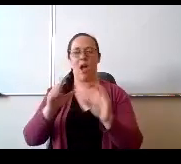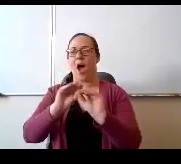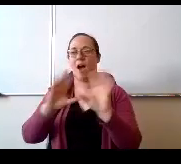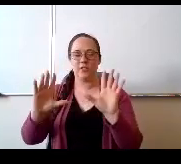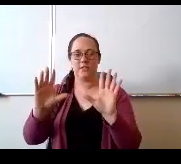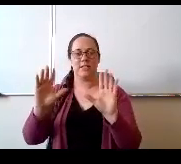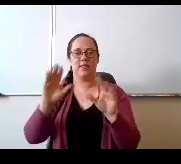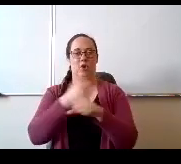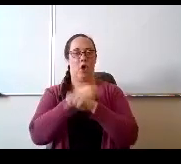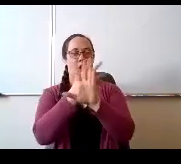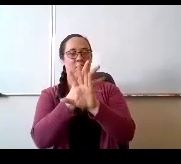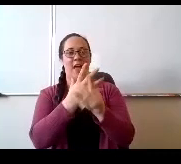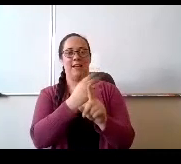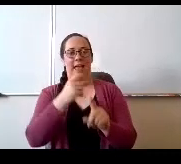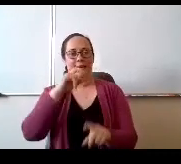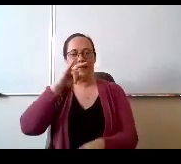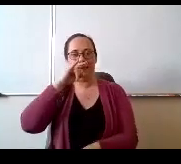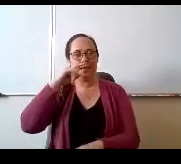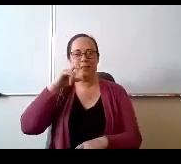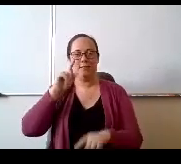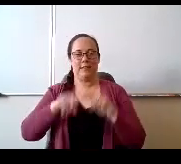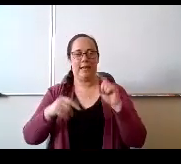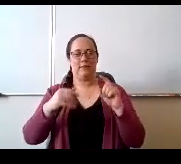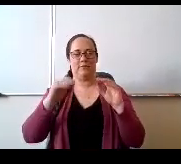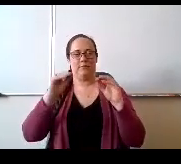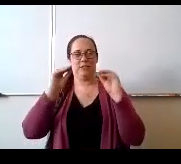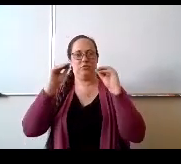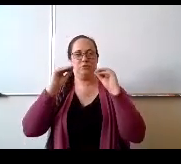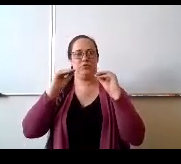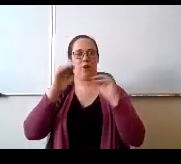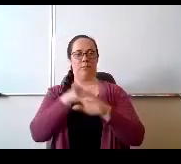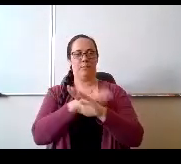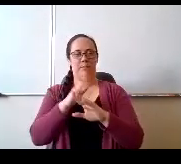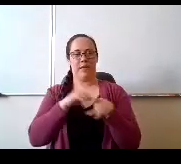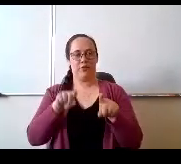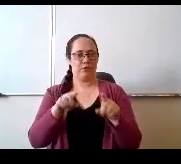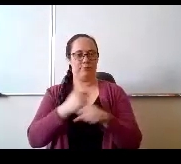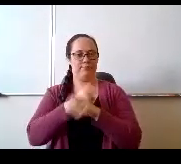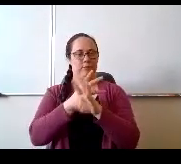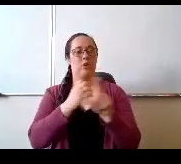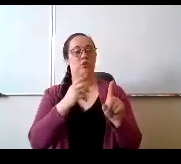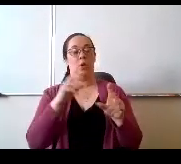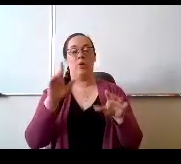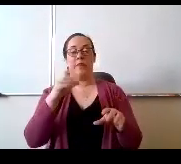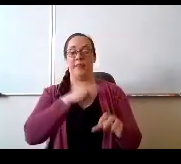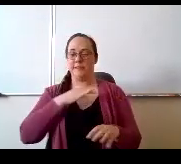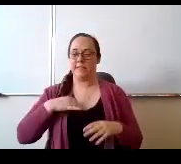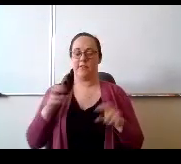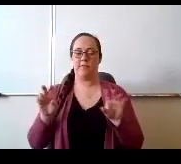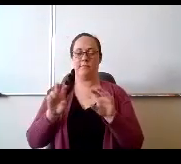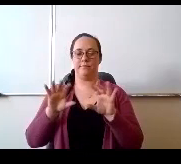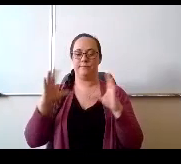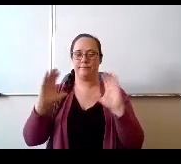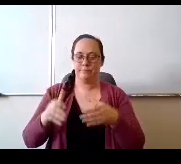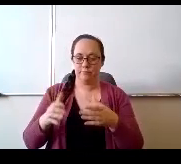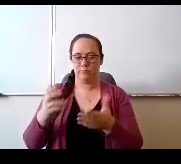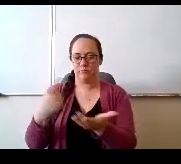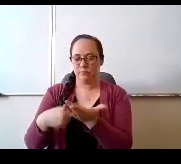weren't getting the instruction, so the band staff came together and we sat down and talked about how we could service the kids.